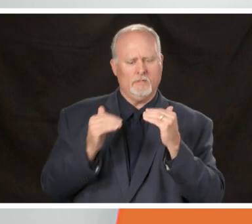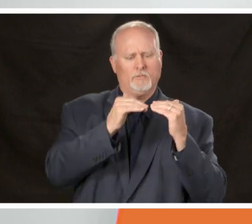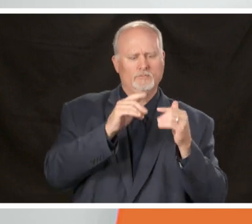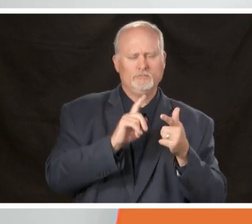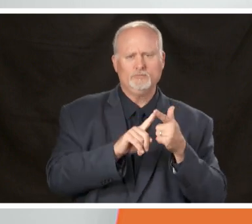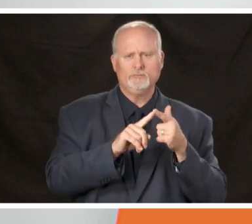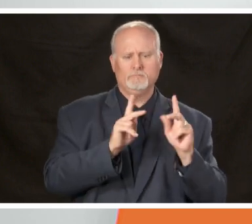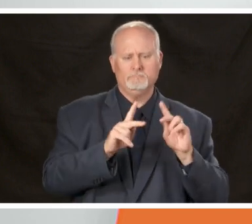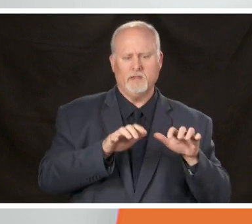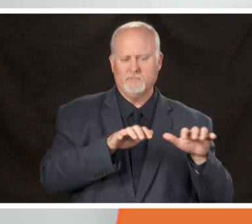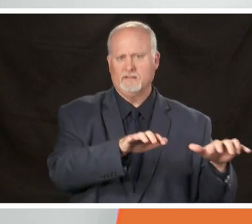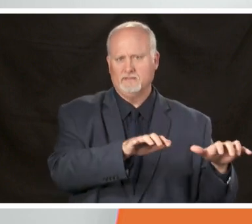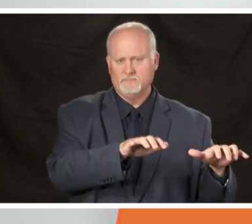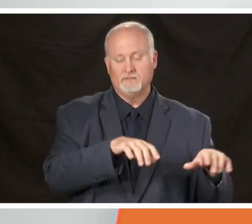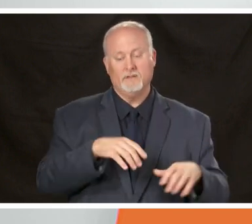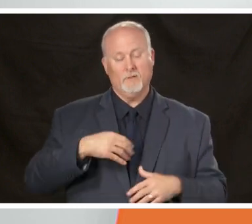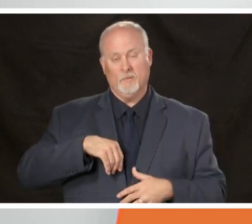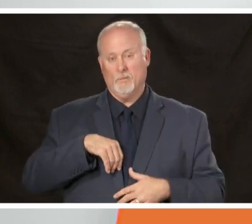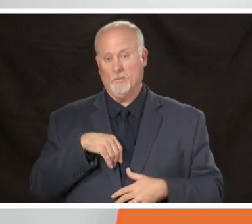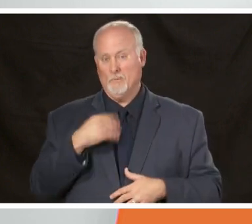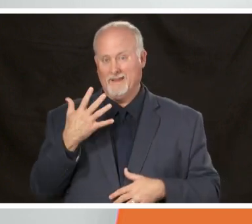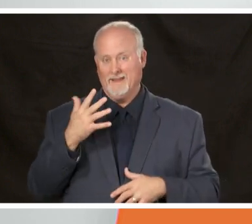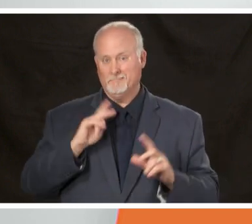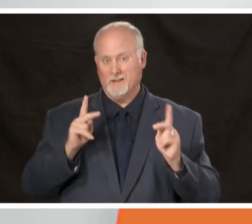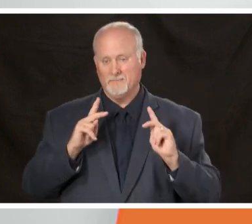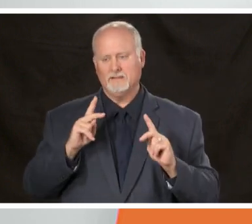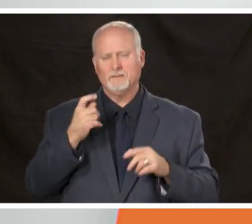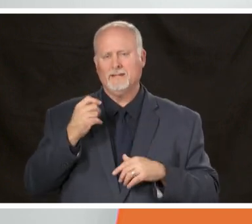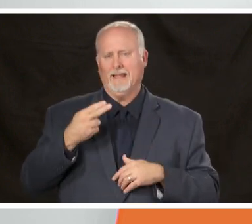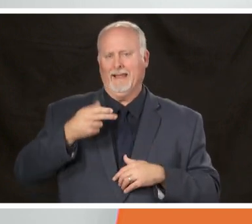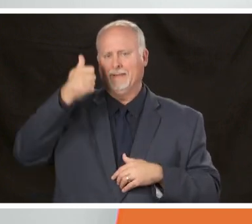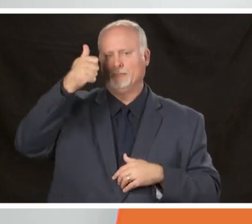the white population it's slightly higher but neither of those may be